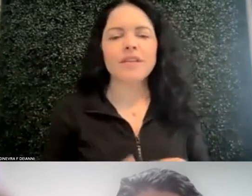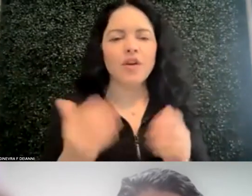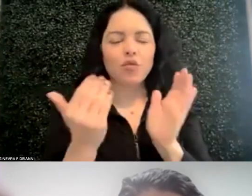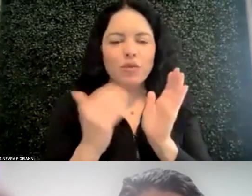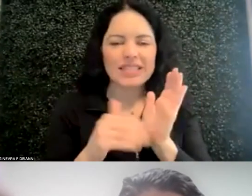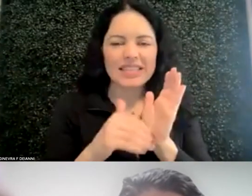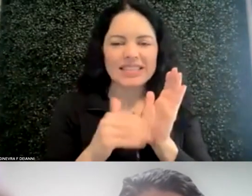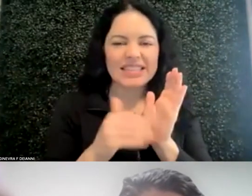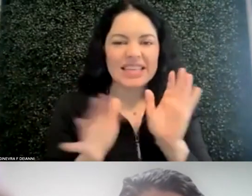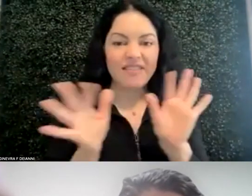Just link every darn thing.